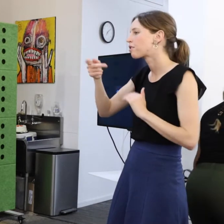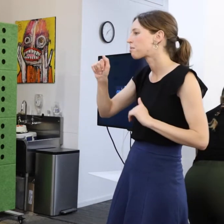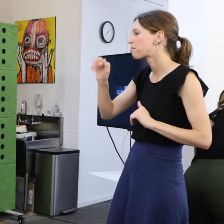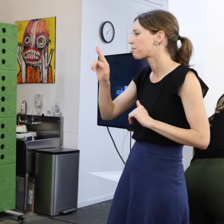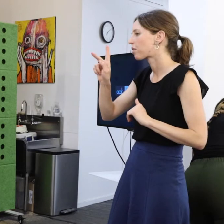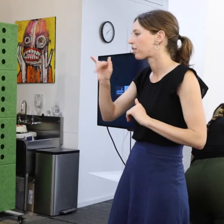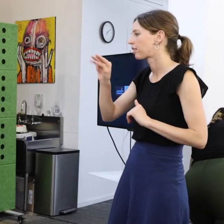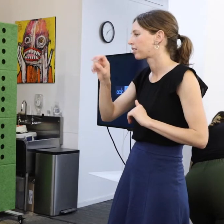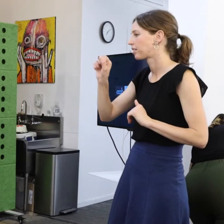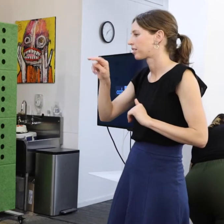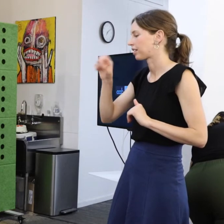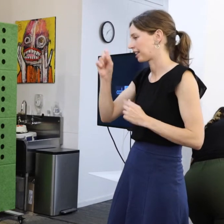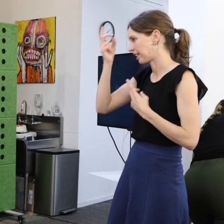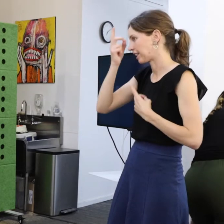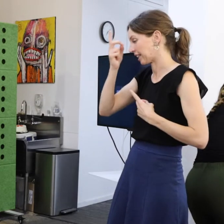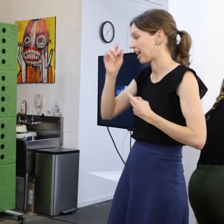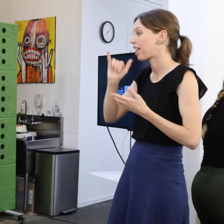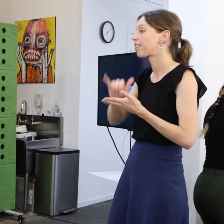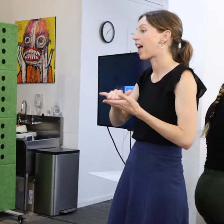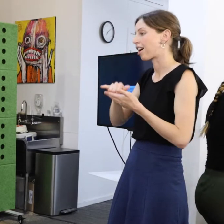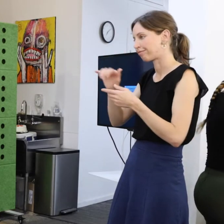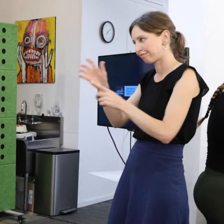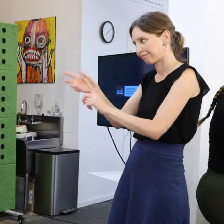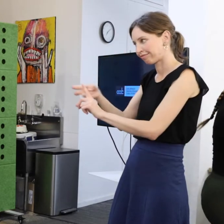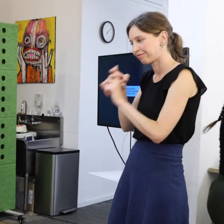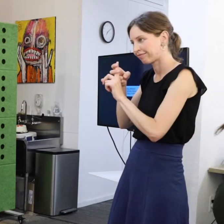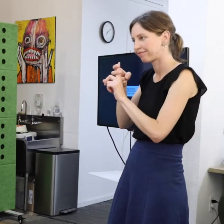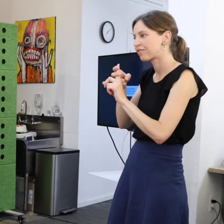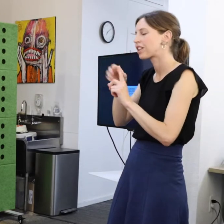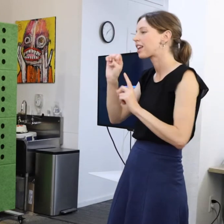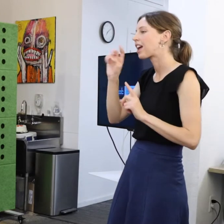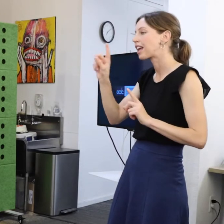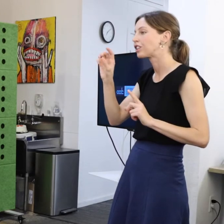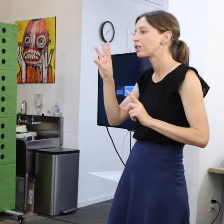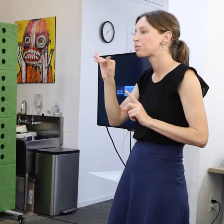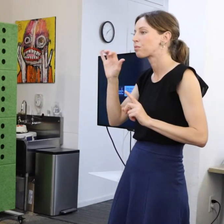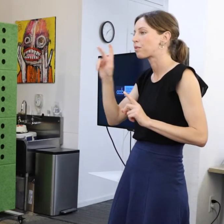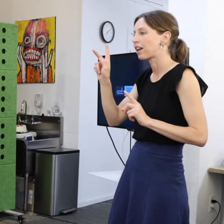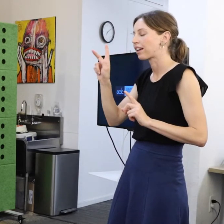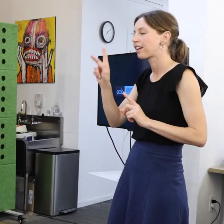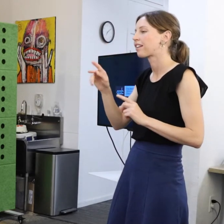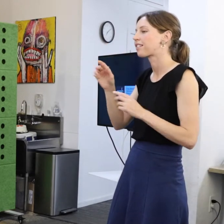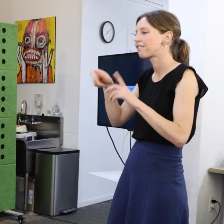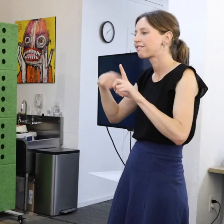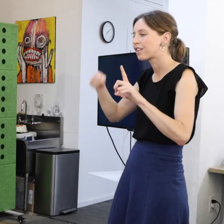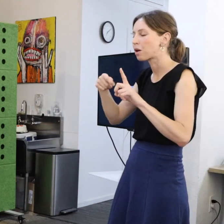That landed her a cameo in the 2010 Ed Zwick film "Love & Other Drugs".